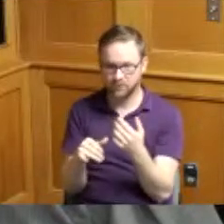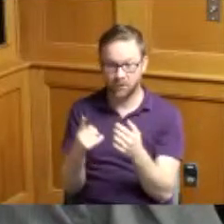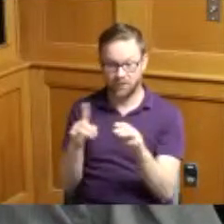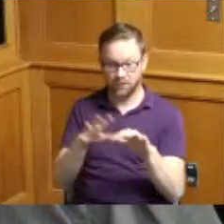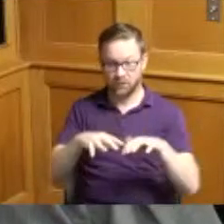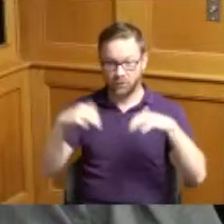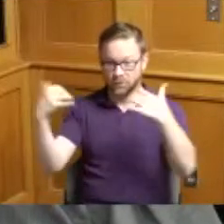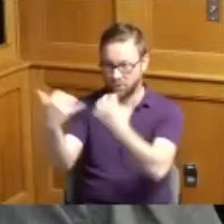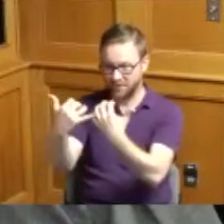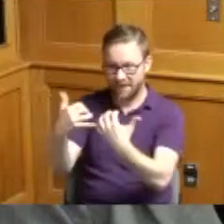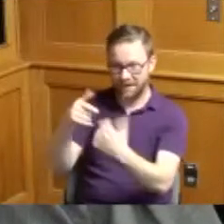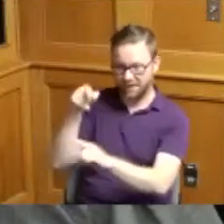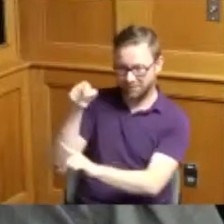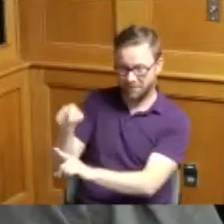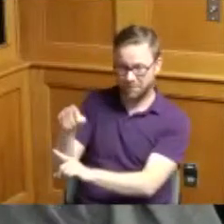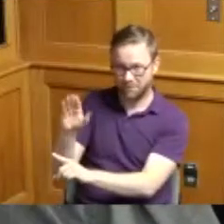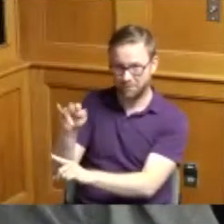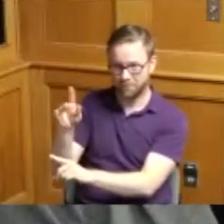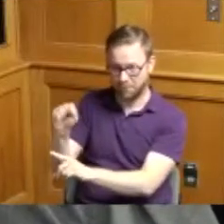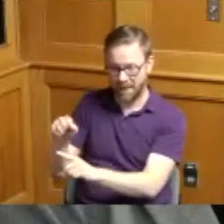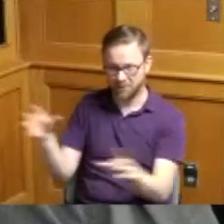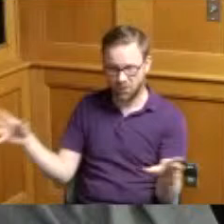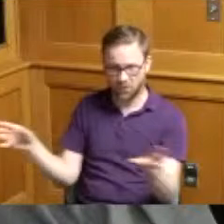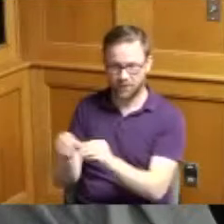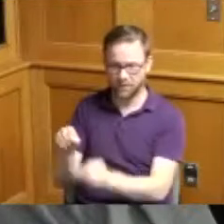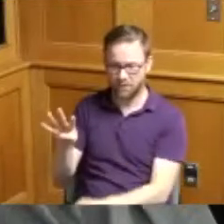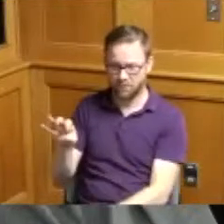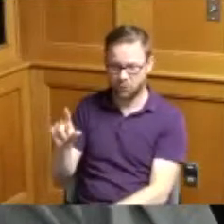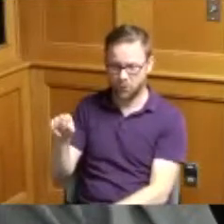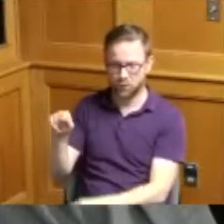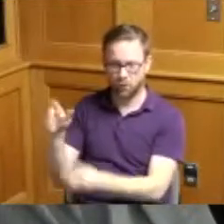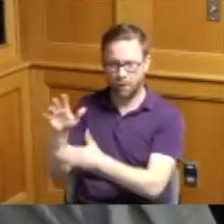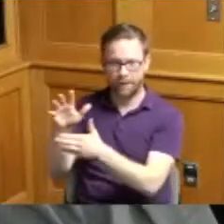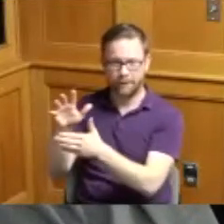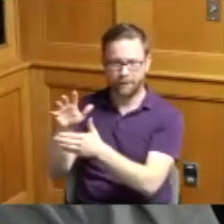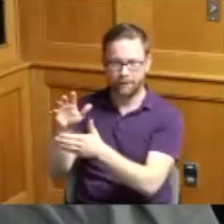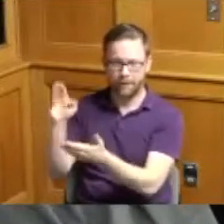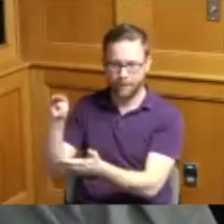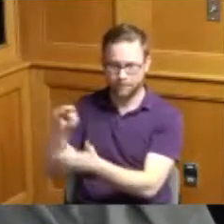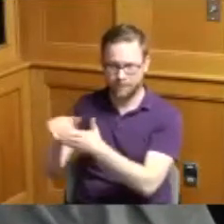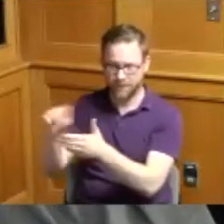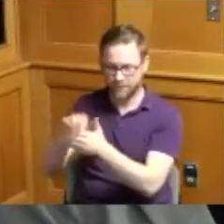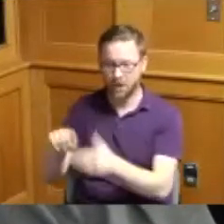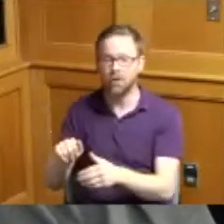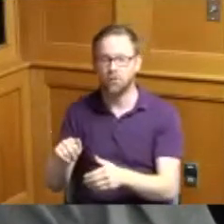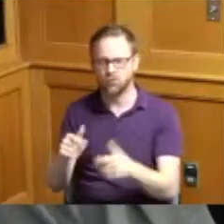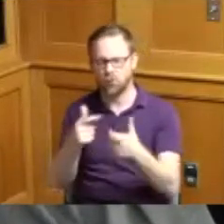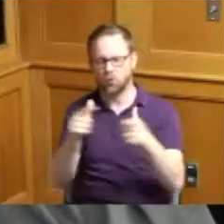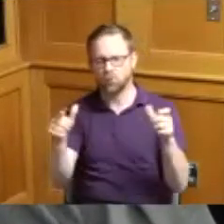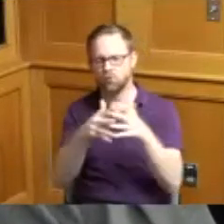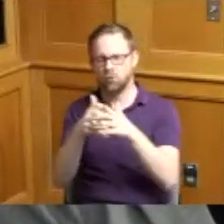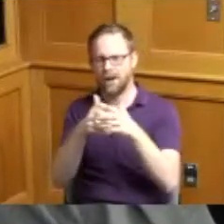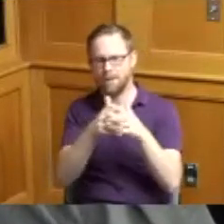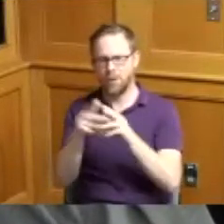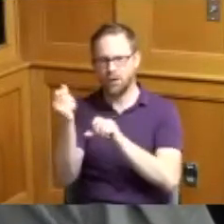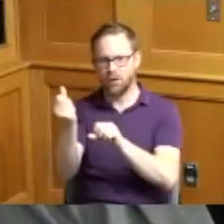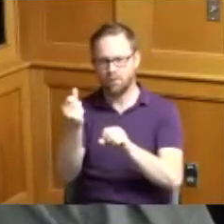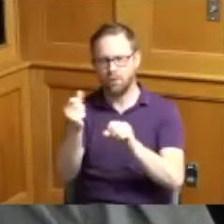the banks 420 million a Great American Ballpark 340 million plus we have maintenance and repairs